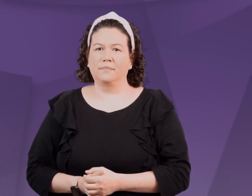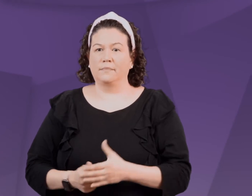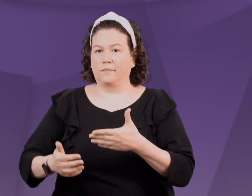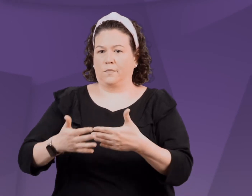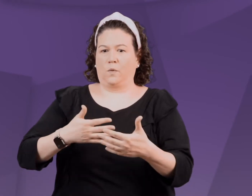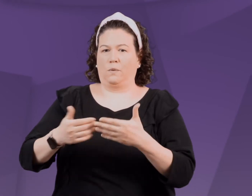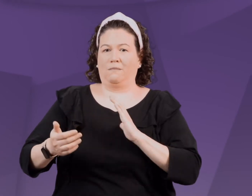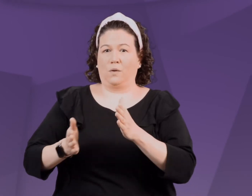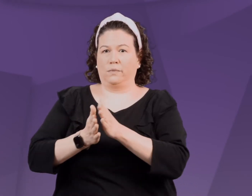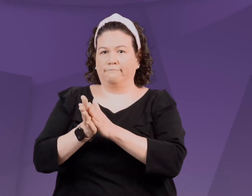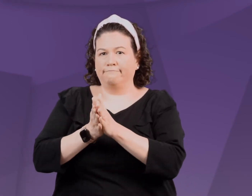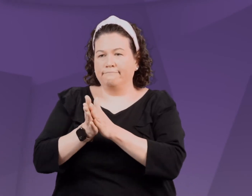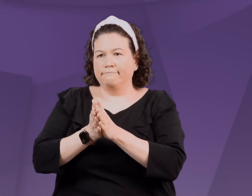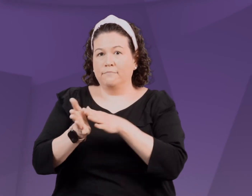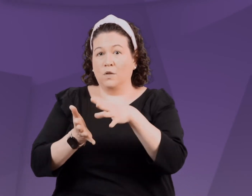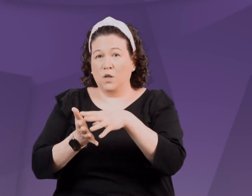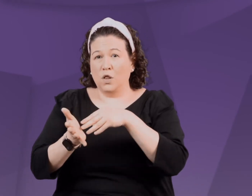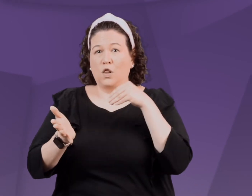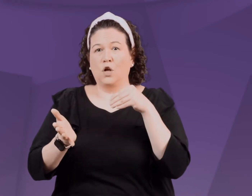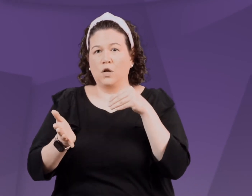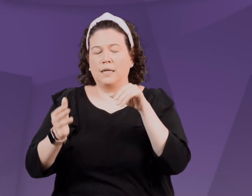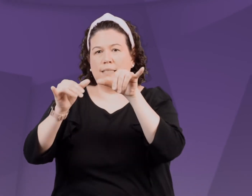for a different, better way to discipline their child.